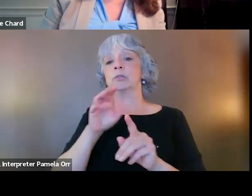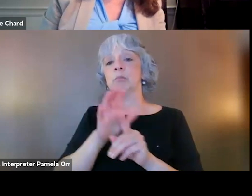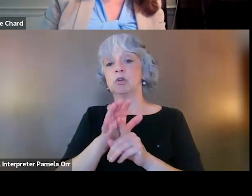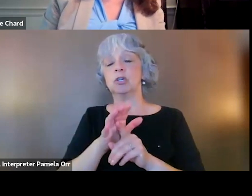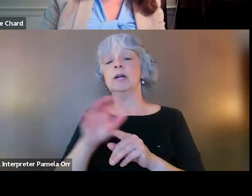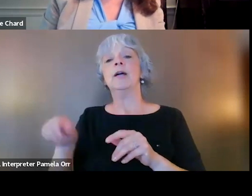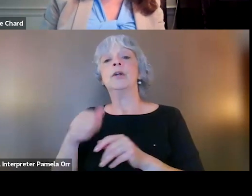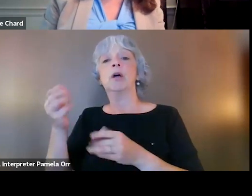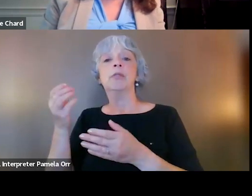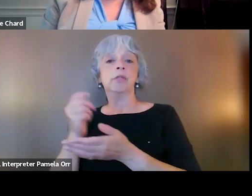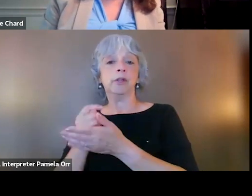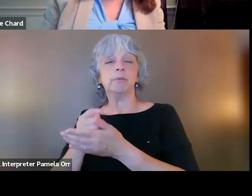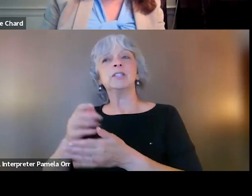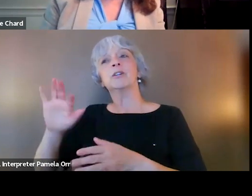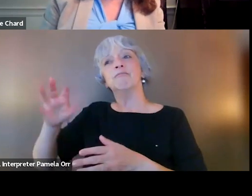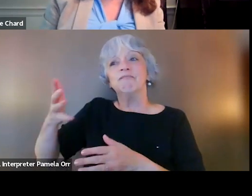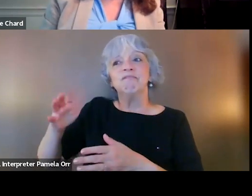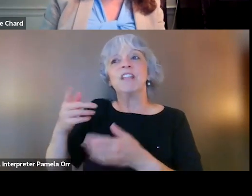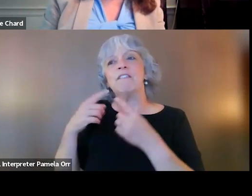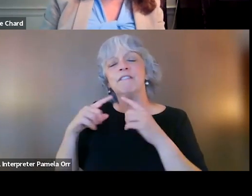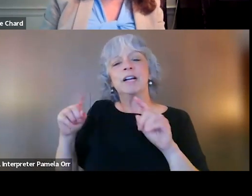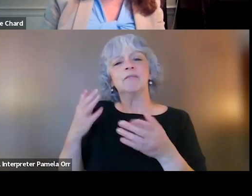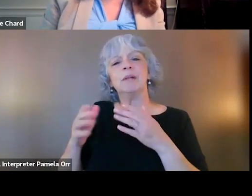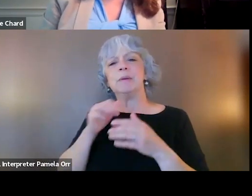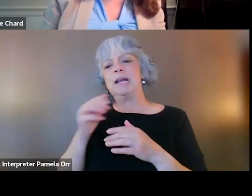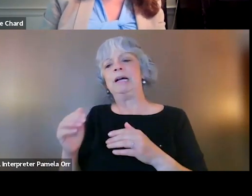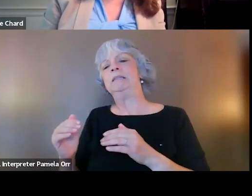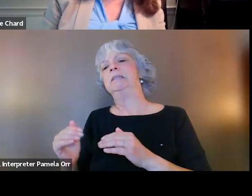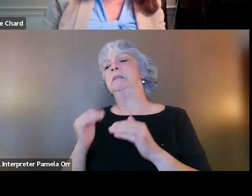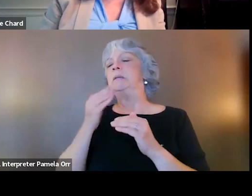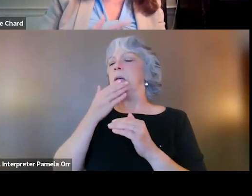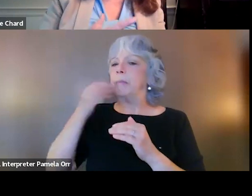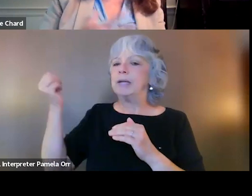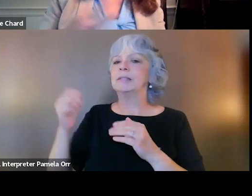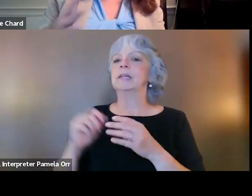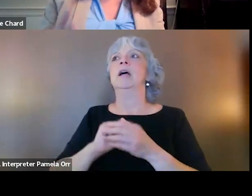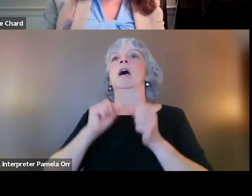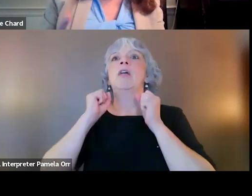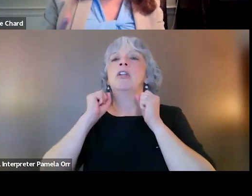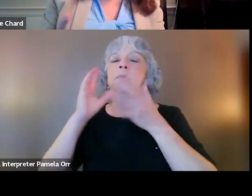that are also somewhat effective but maybe not as effective. And then we have a whole slew of therapies